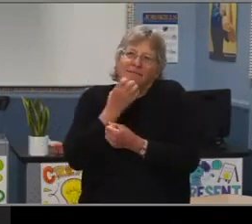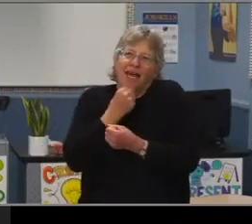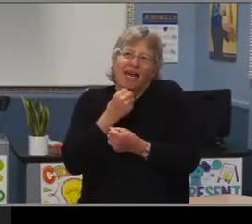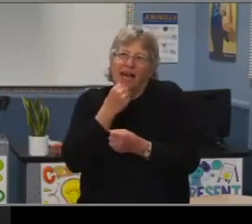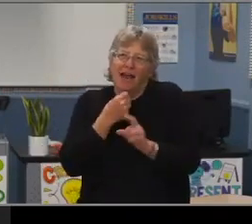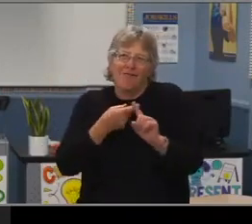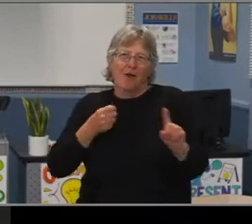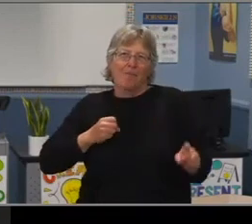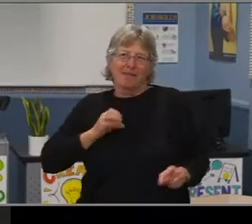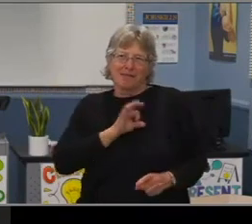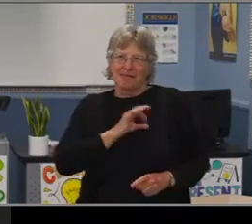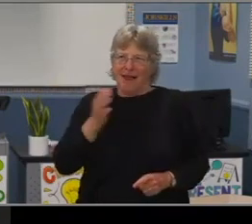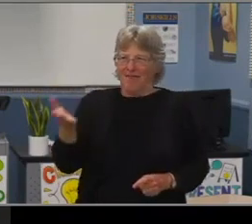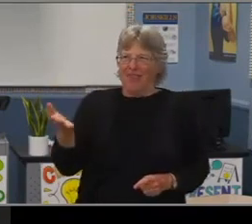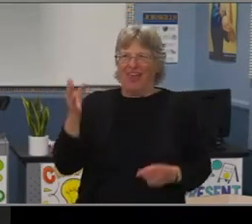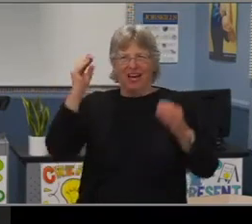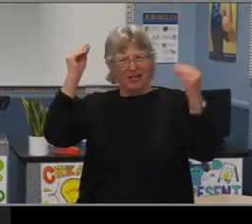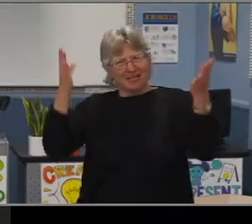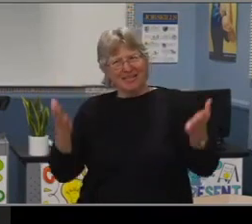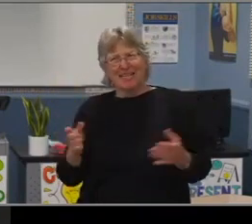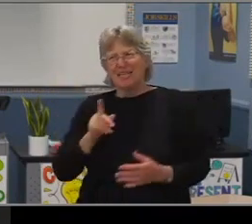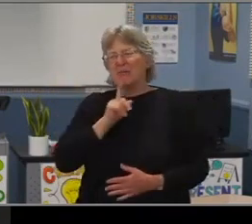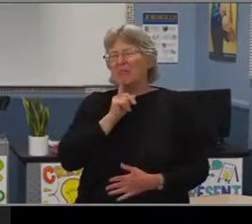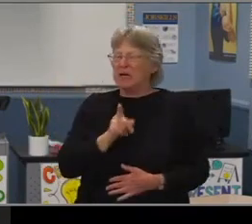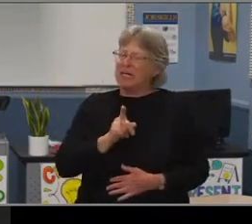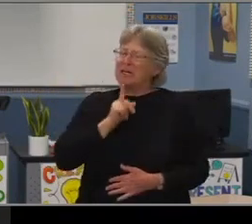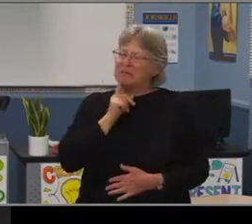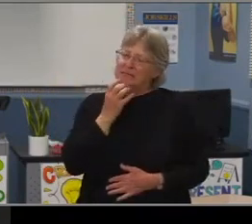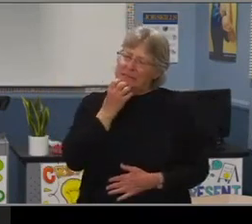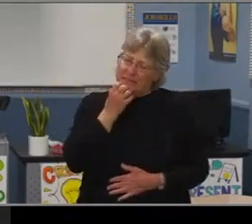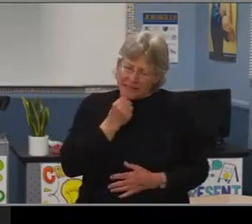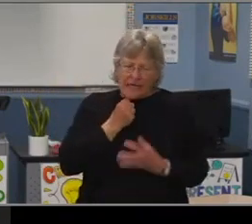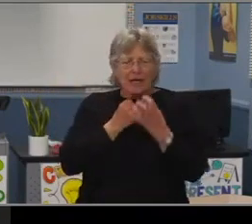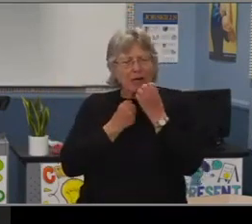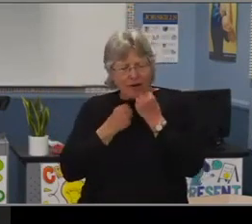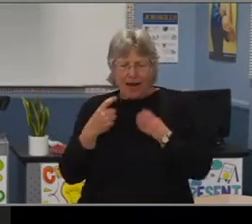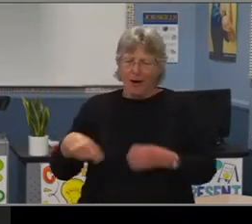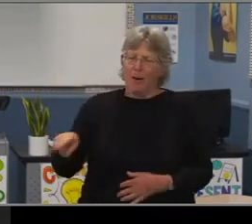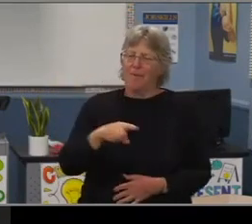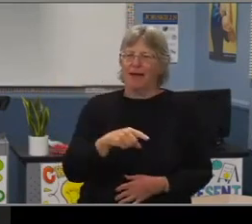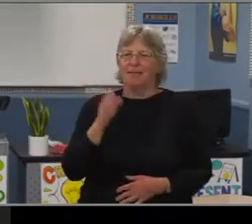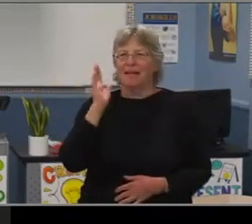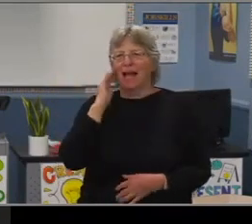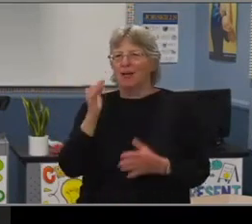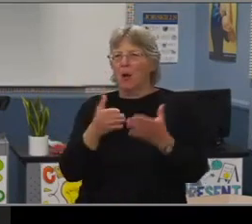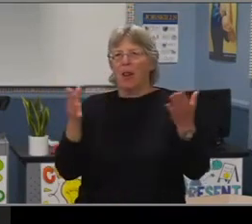like our teachers deeply, deeply care about us. I know a lot of people probably can't say that.